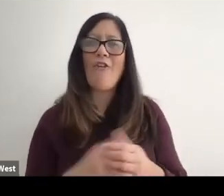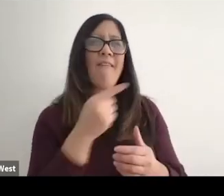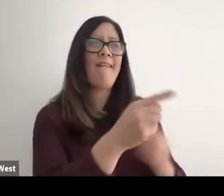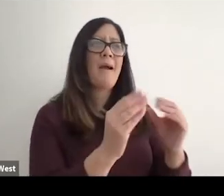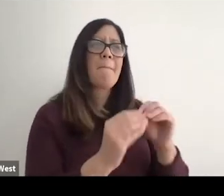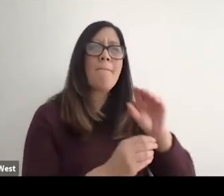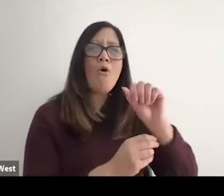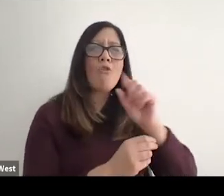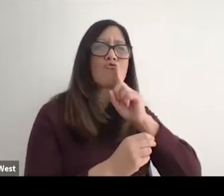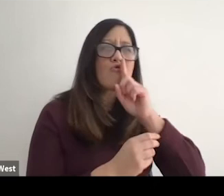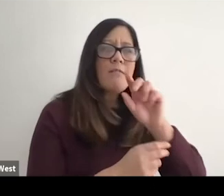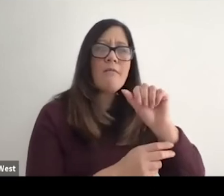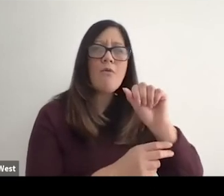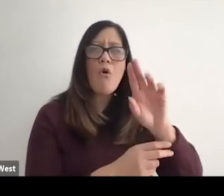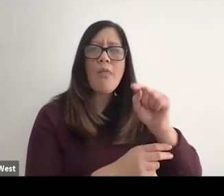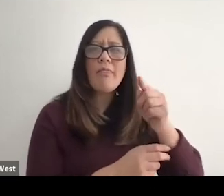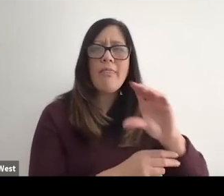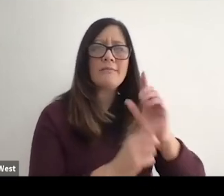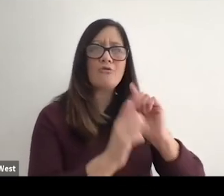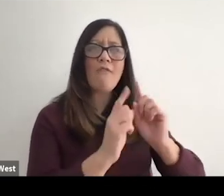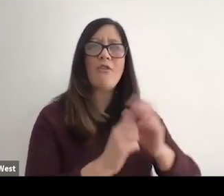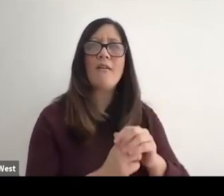And I think that's another thing between valuing or just tolerating.